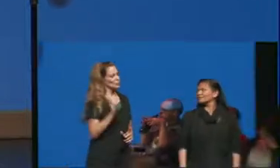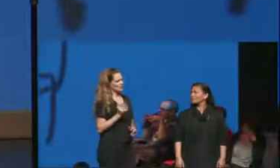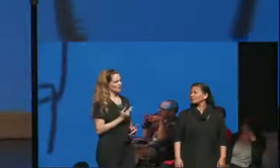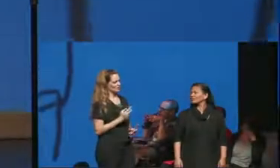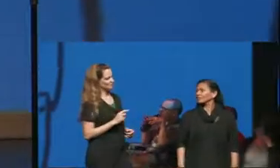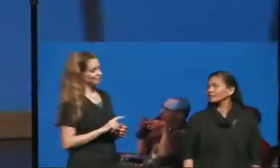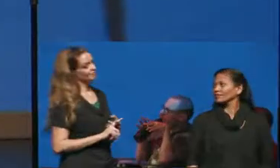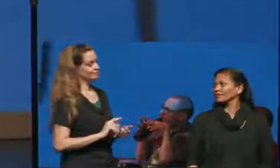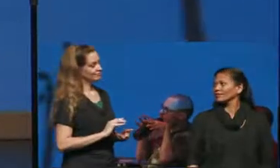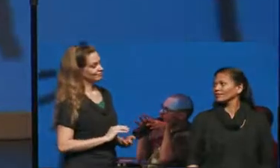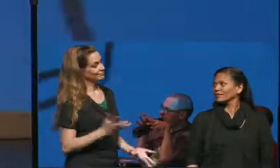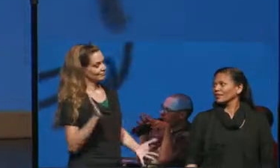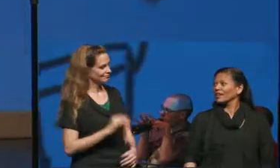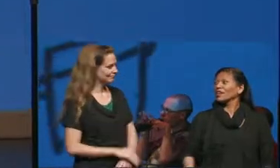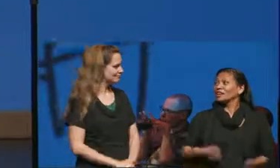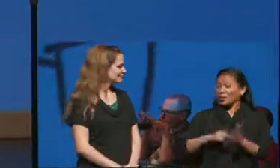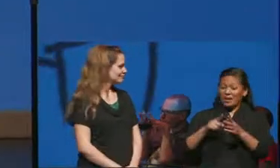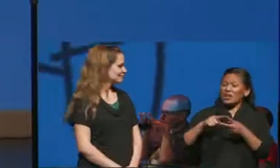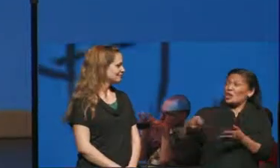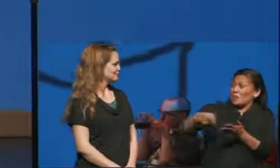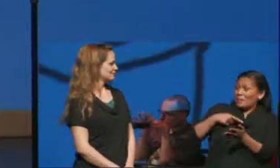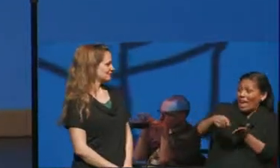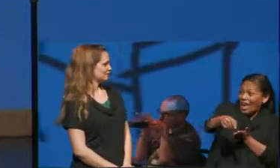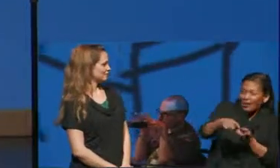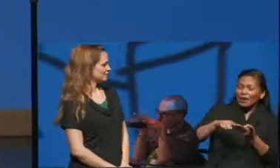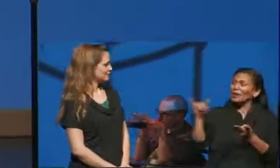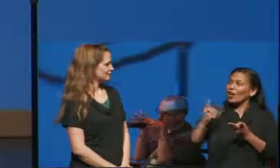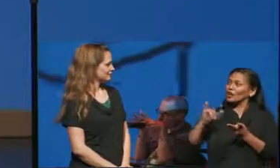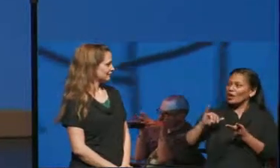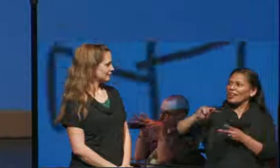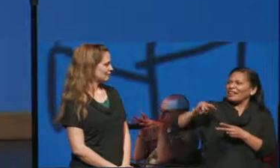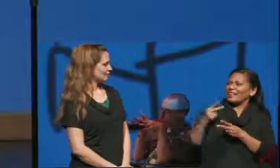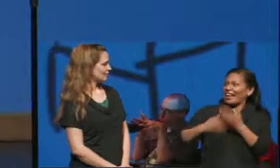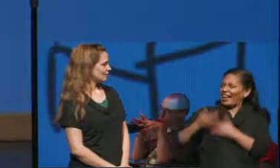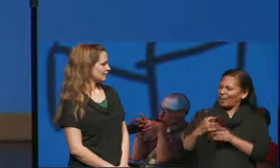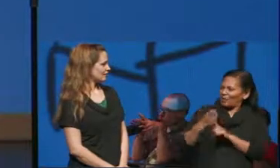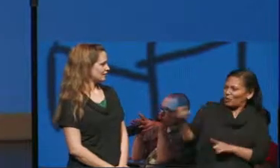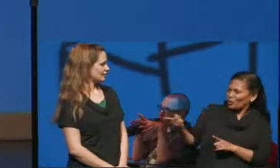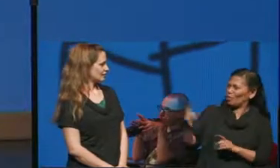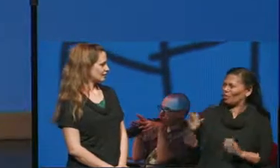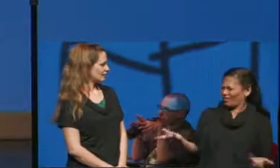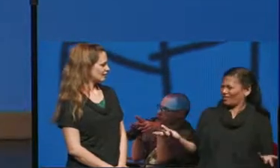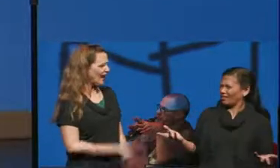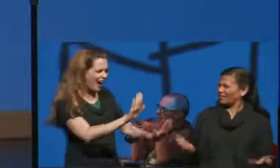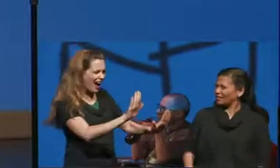only does the girl had to be paid to be with me she just happens to be one of your many leftovers look you should be thanking me not all guys would do what I